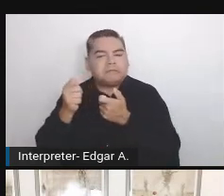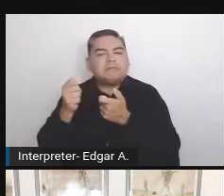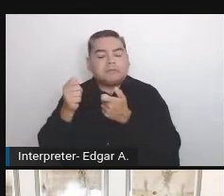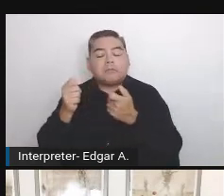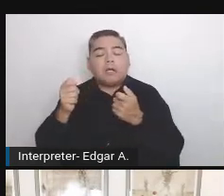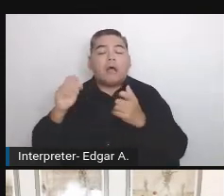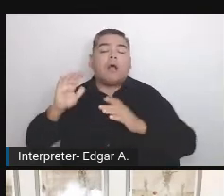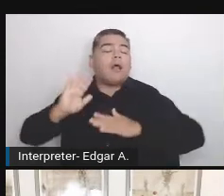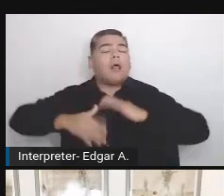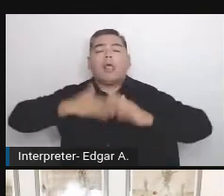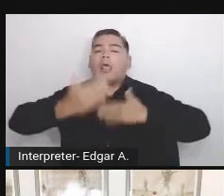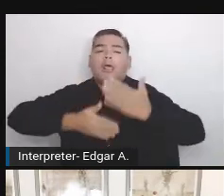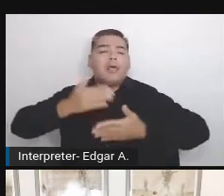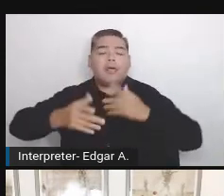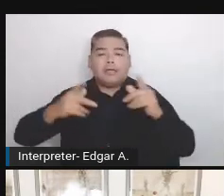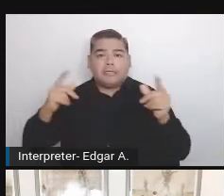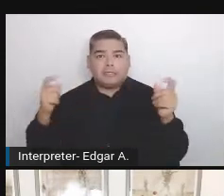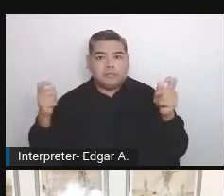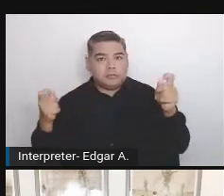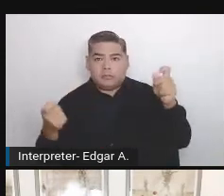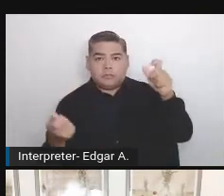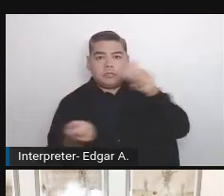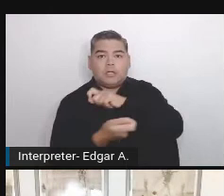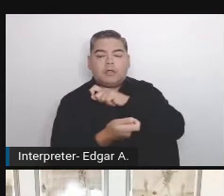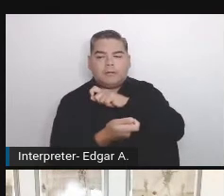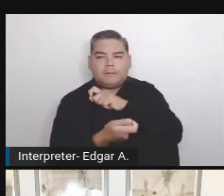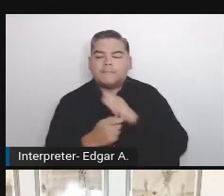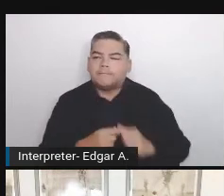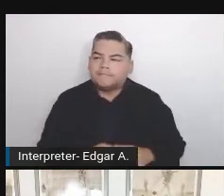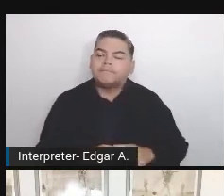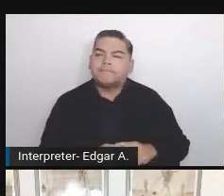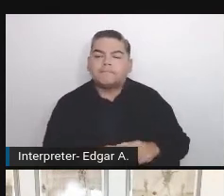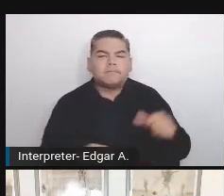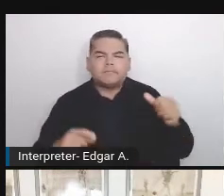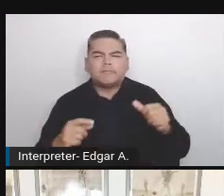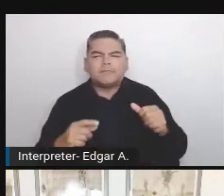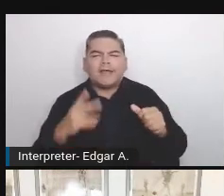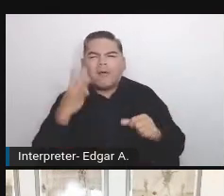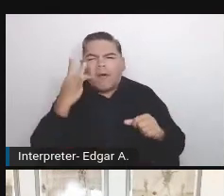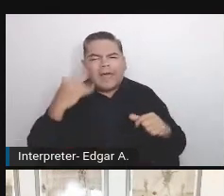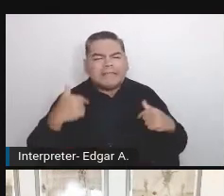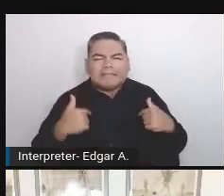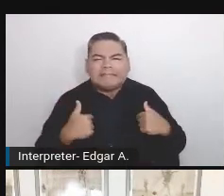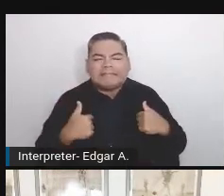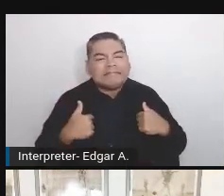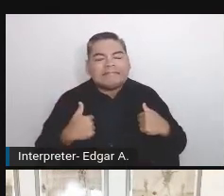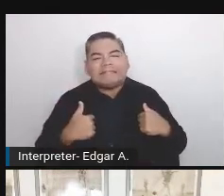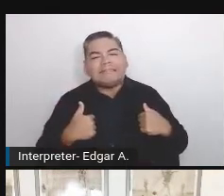It changed at some point. First of all, there were two reasons that caused